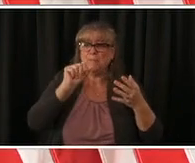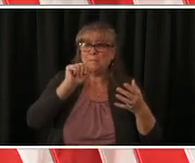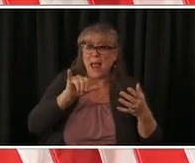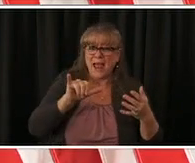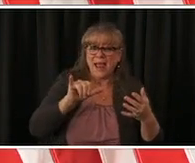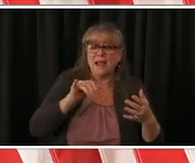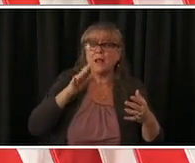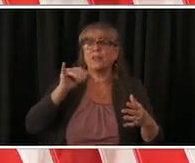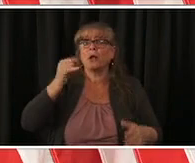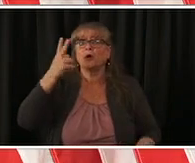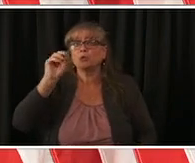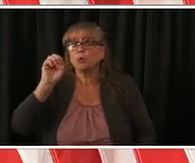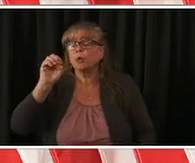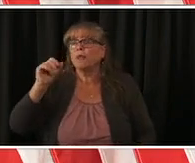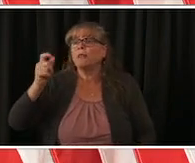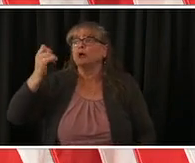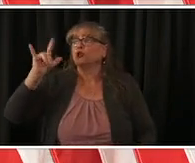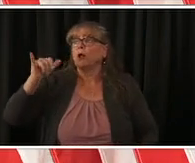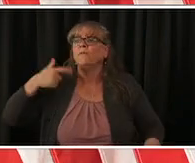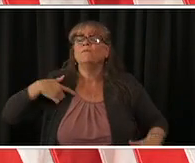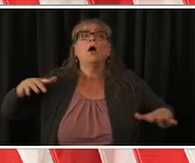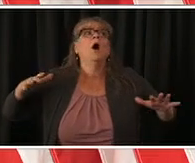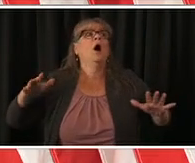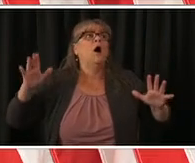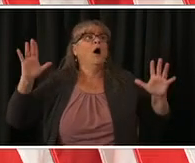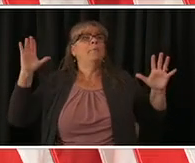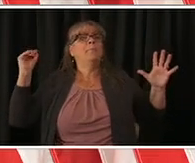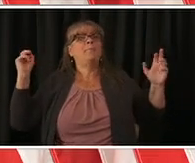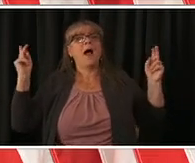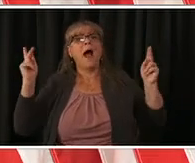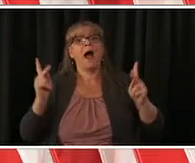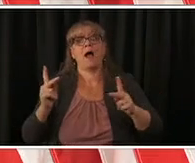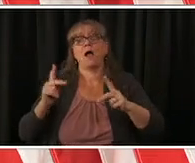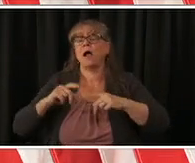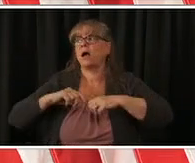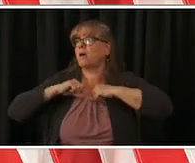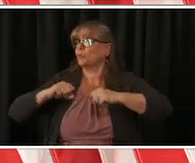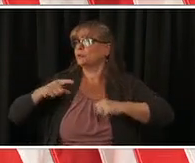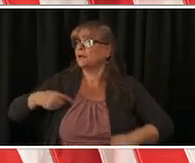broad widespread immunity across the population fairly widespread of course by june as well